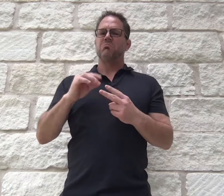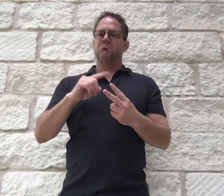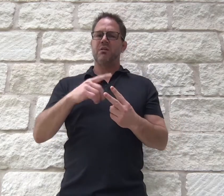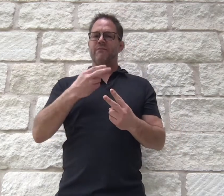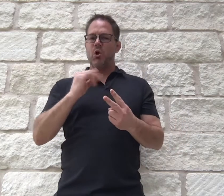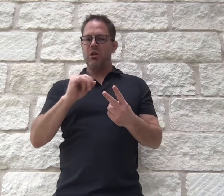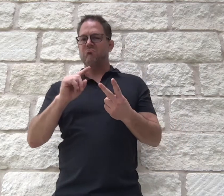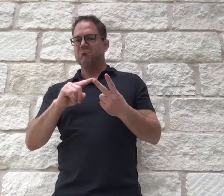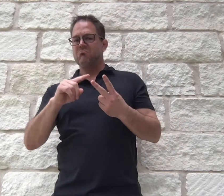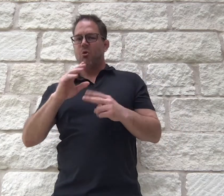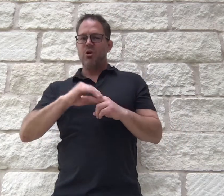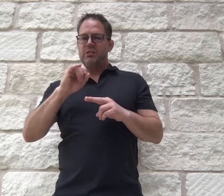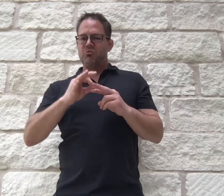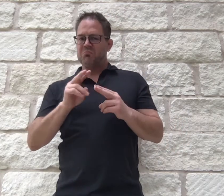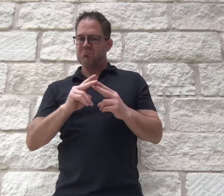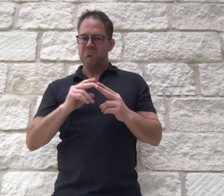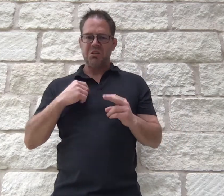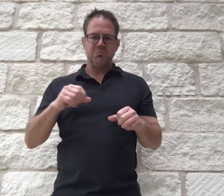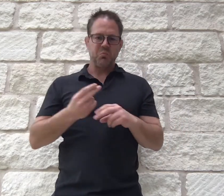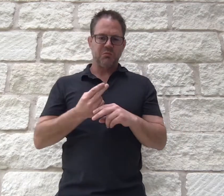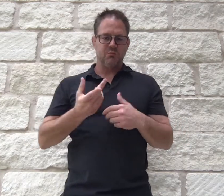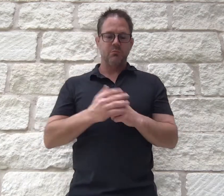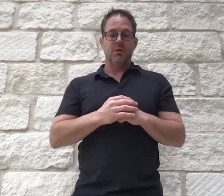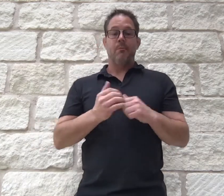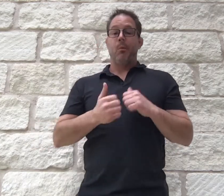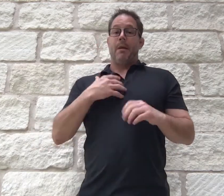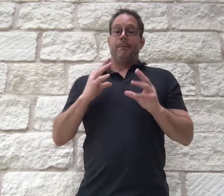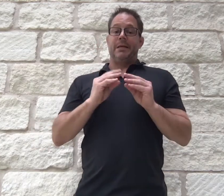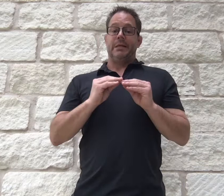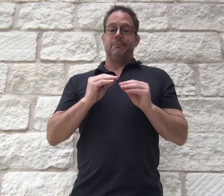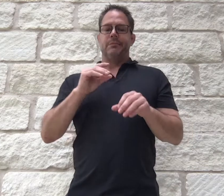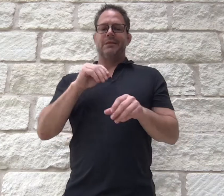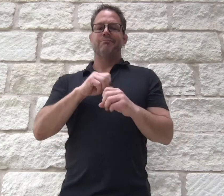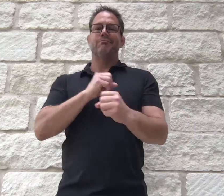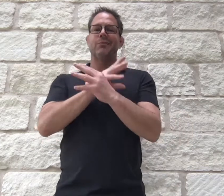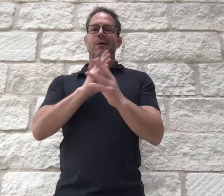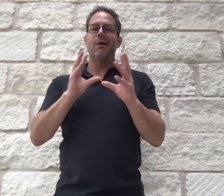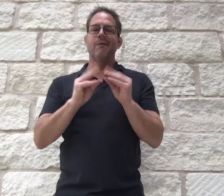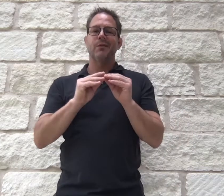to request on-site or VRI interpreting. Since most of my meetings take place in